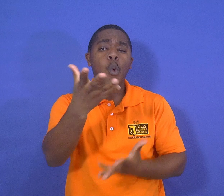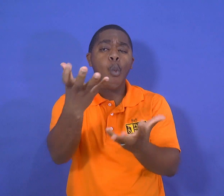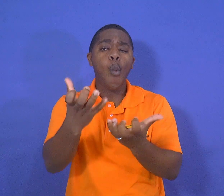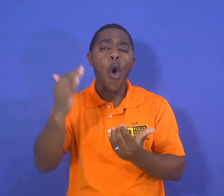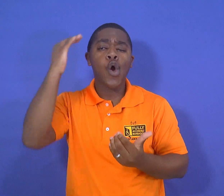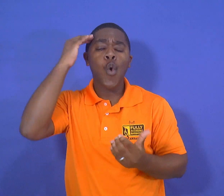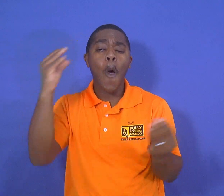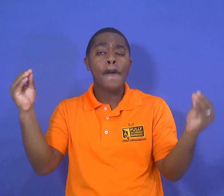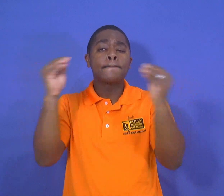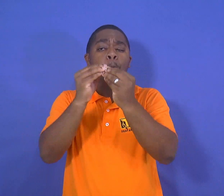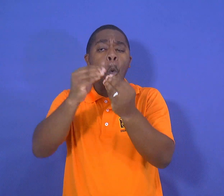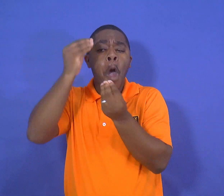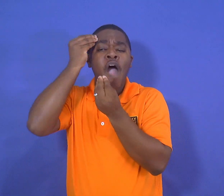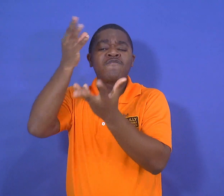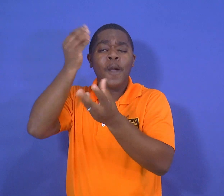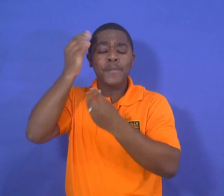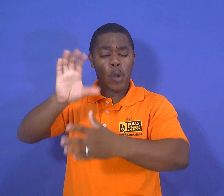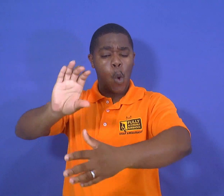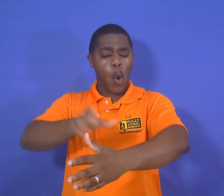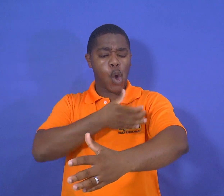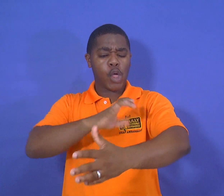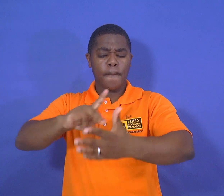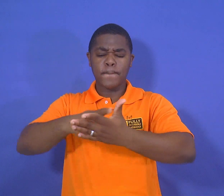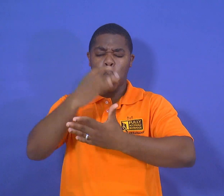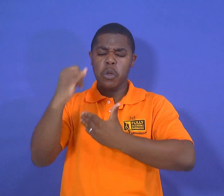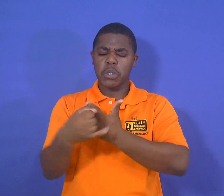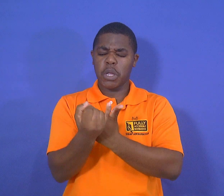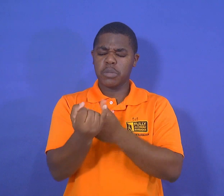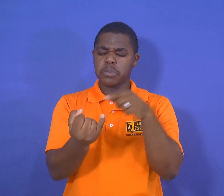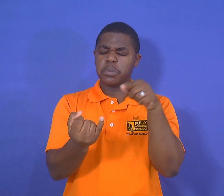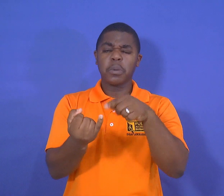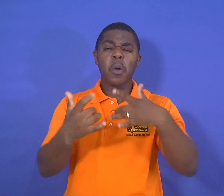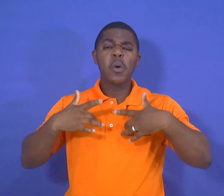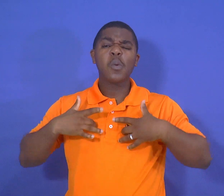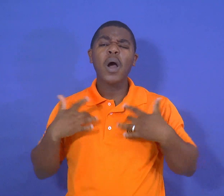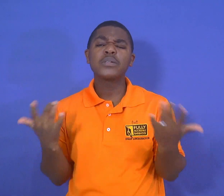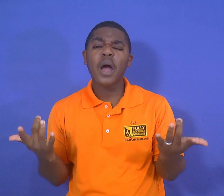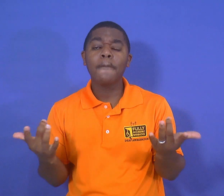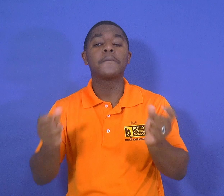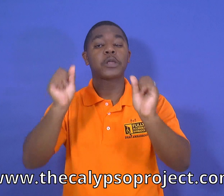if you want to know more information about the Calypso project you can